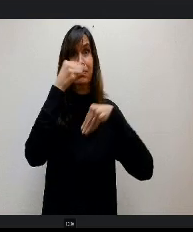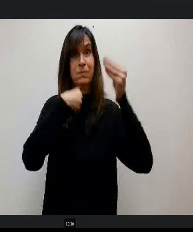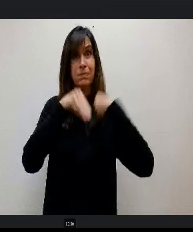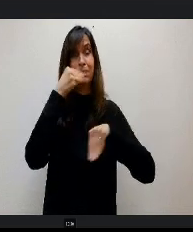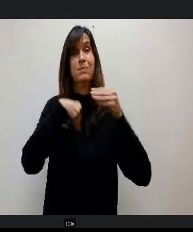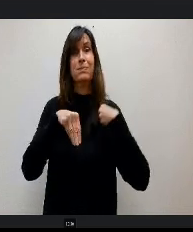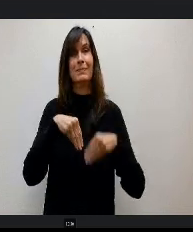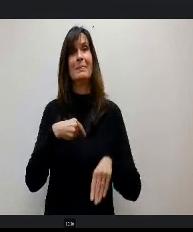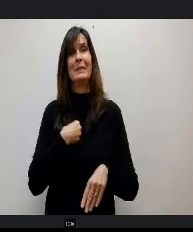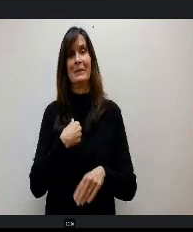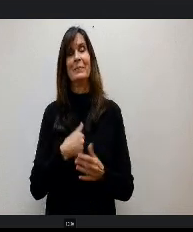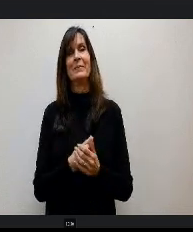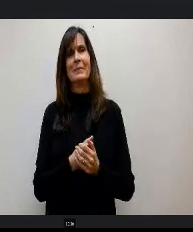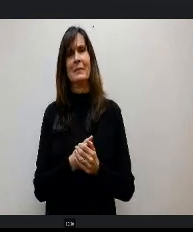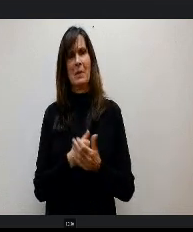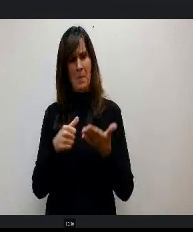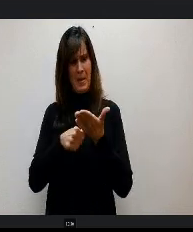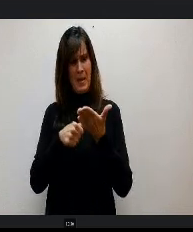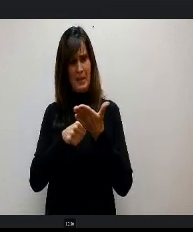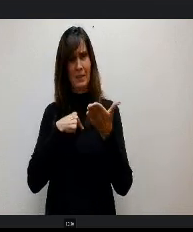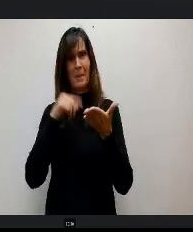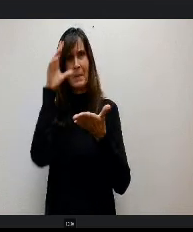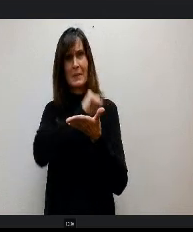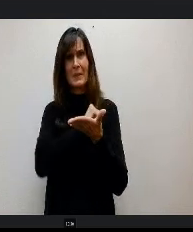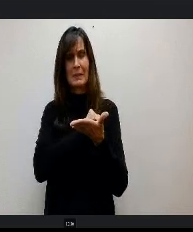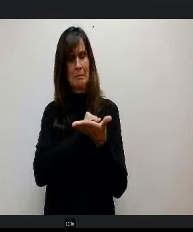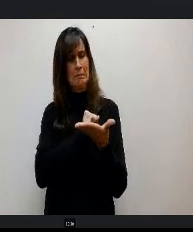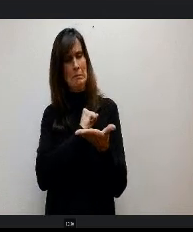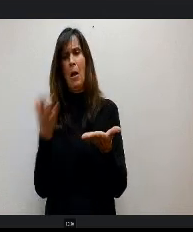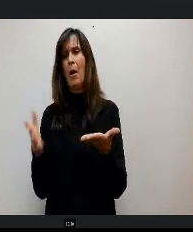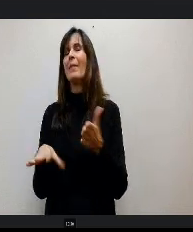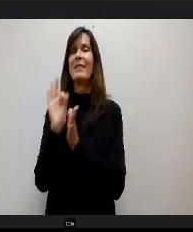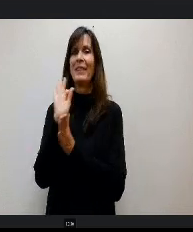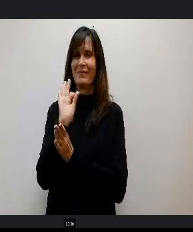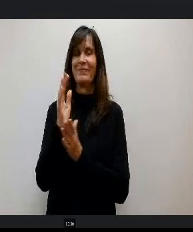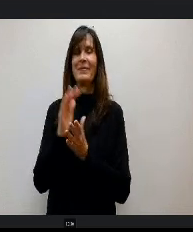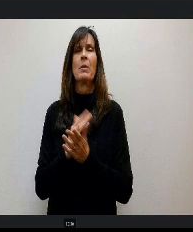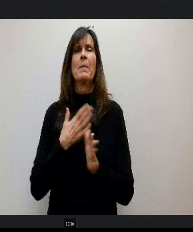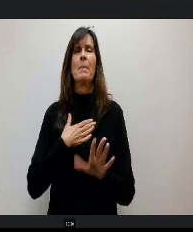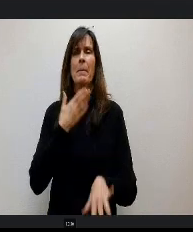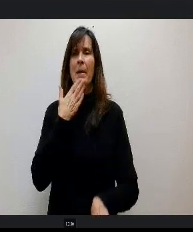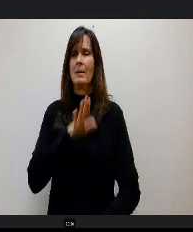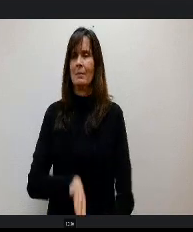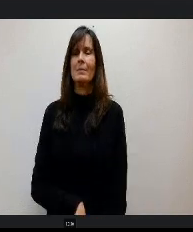I'm missing the page. No, here we go. OK, my bad. No, it's right here. I got it. No, that's.